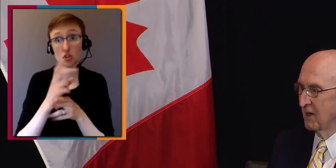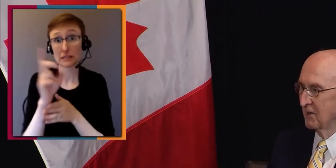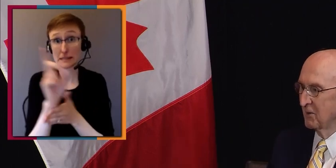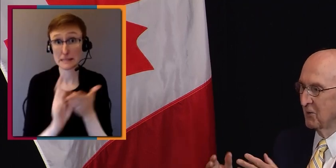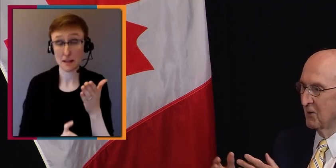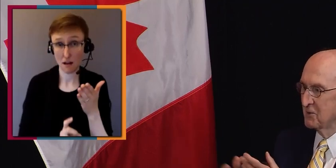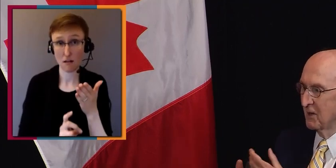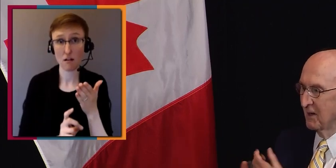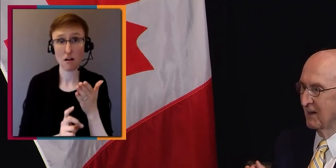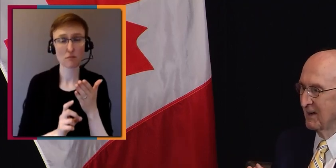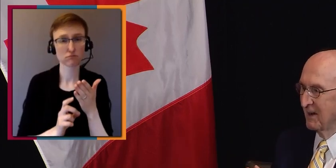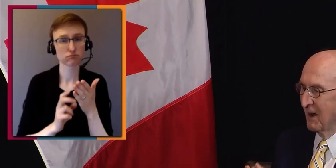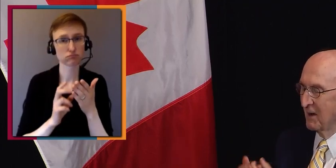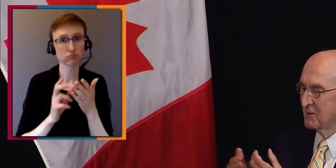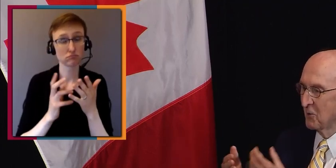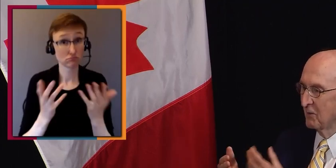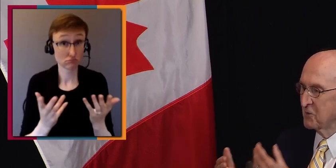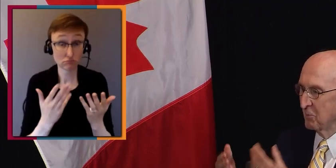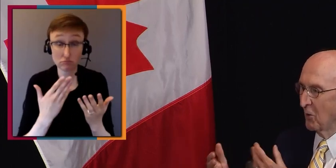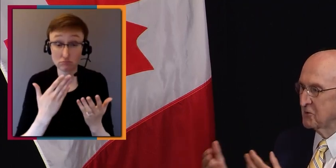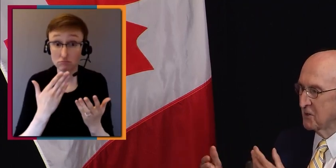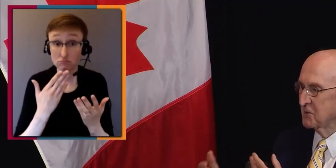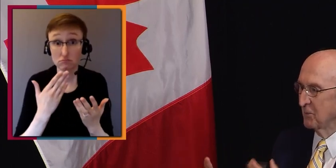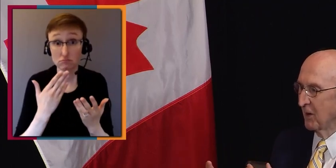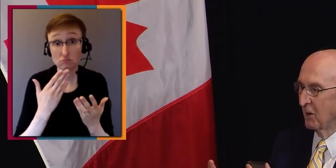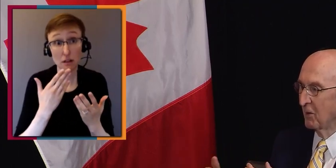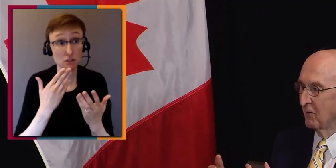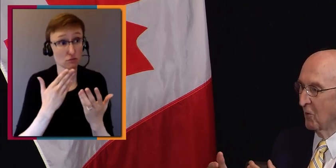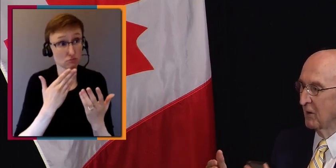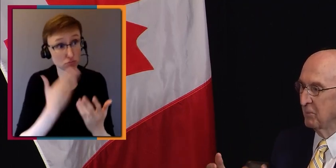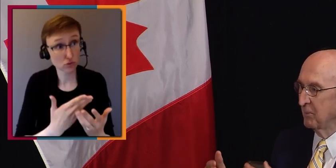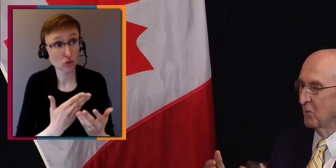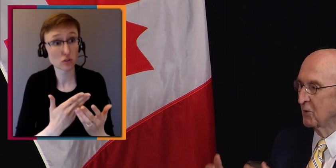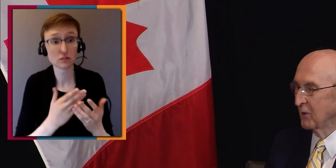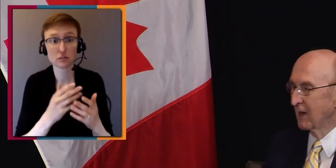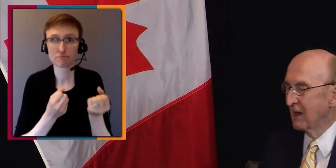Absolutely. - There is a sort of support system there, if only people would realize it.